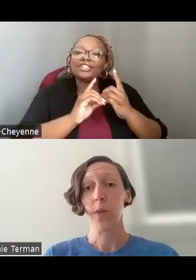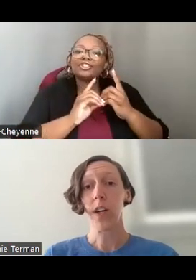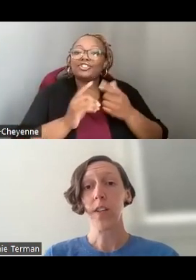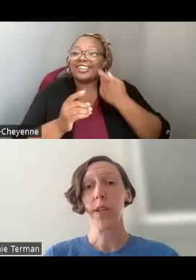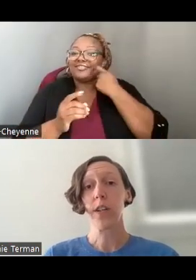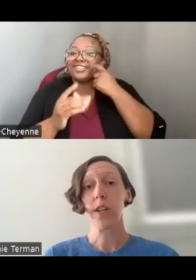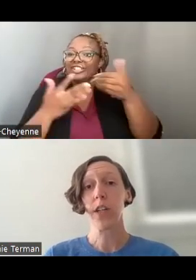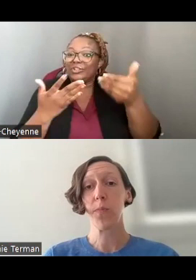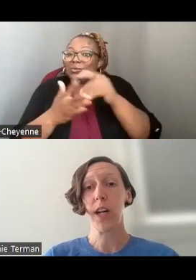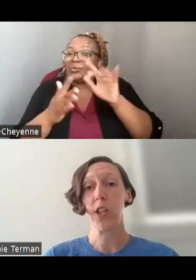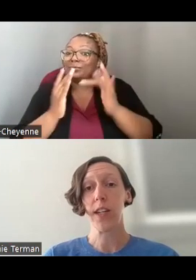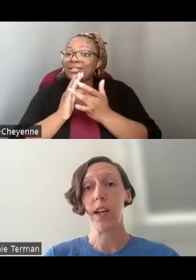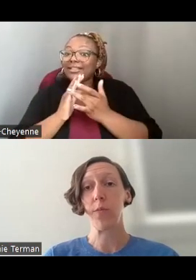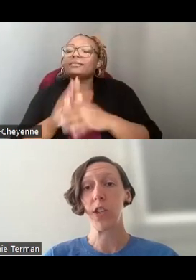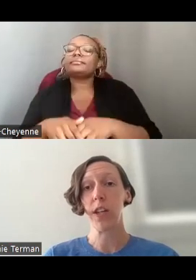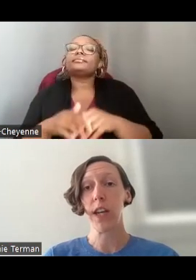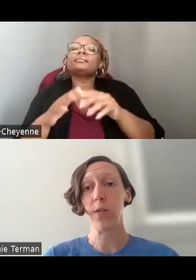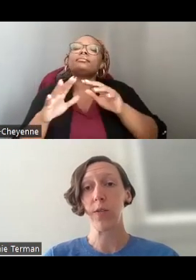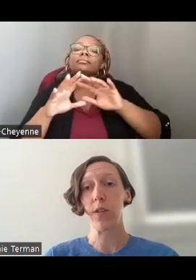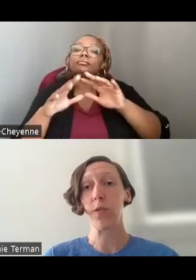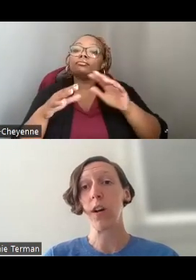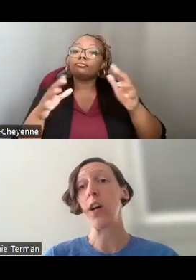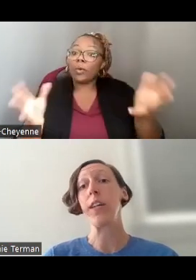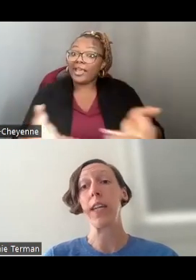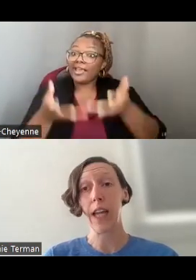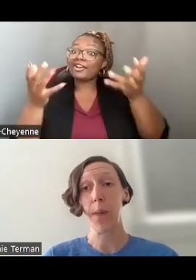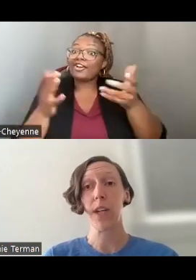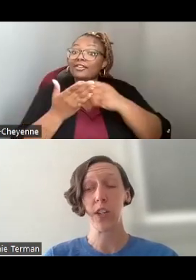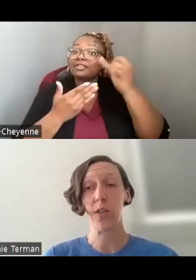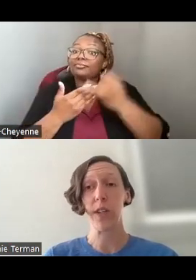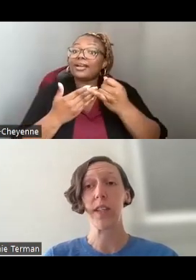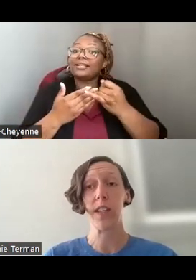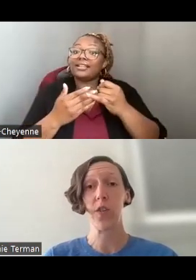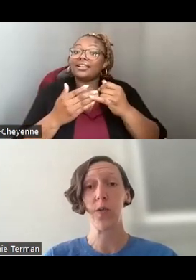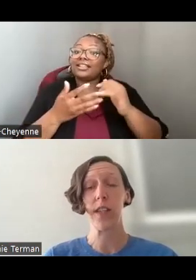WE ALSO ENCOURAGE PROJECTS THAT ORIGINATE OR,OR ARE IN COLLABORATION WITH CONSTITUENCIES